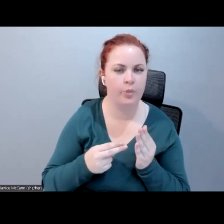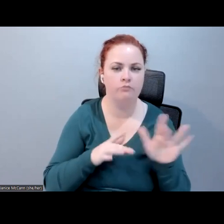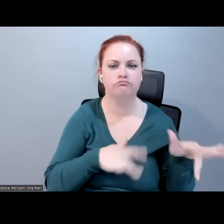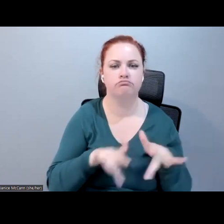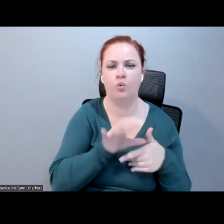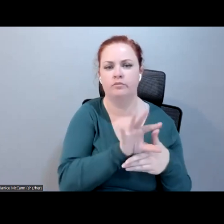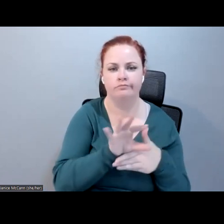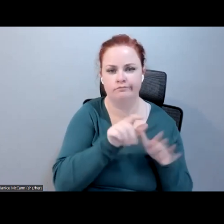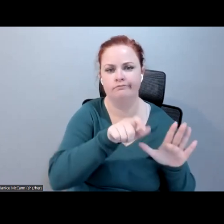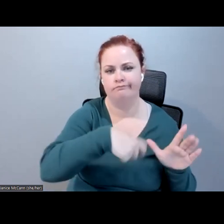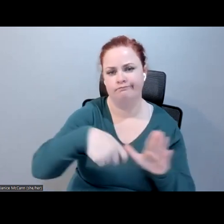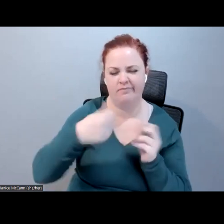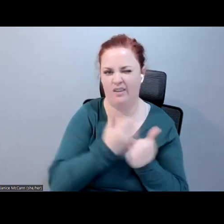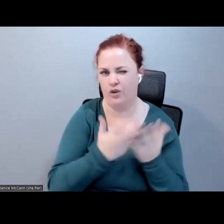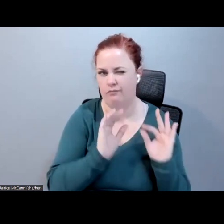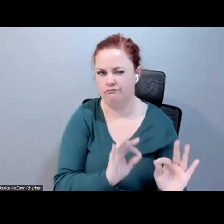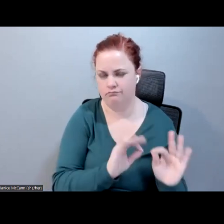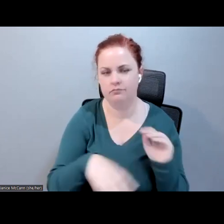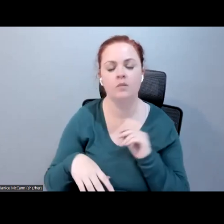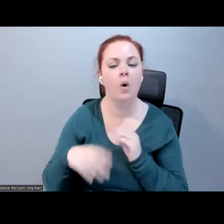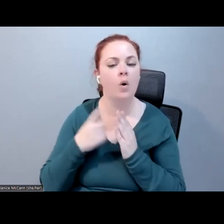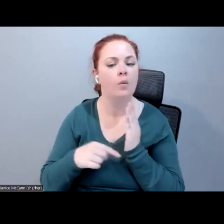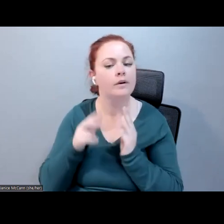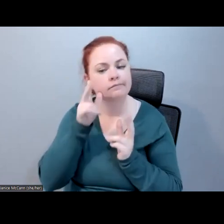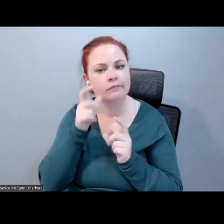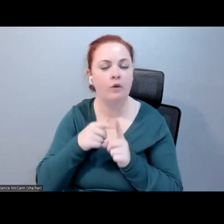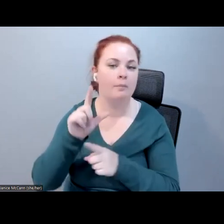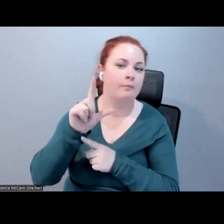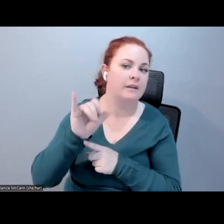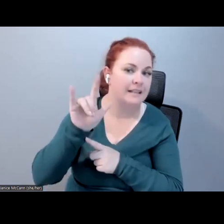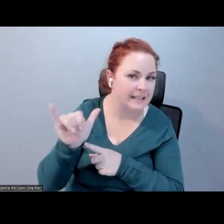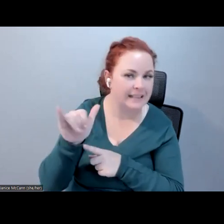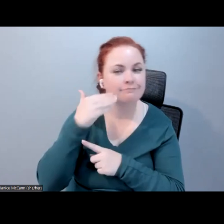been hearing from Lily, thank you, is chiming really